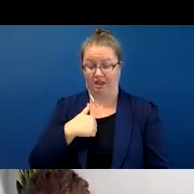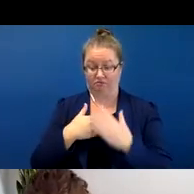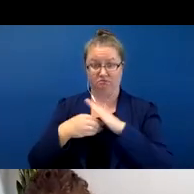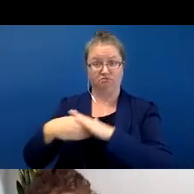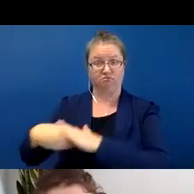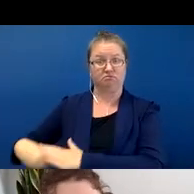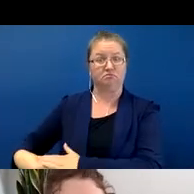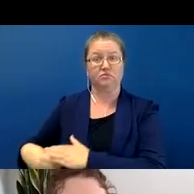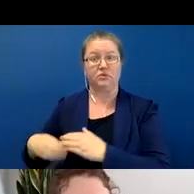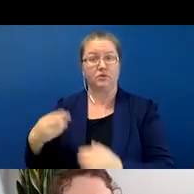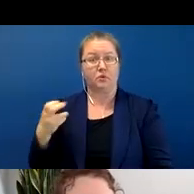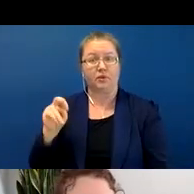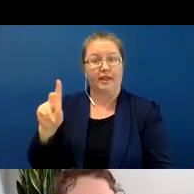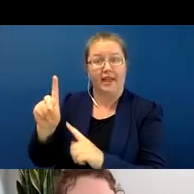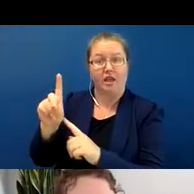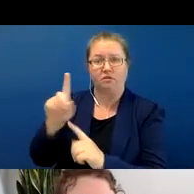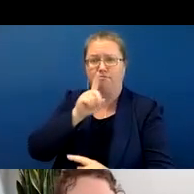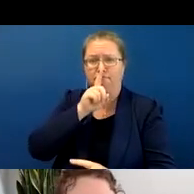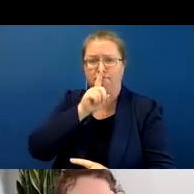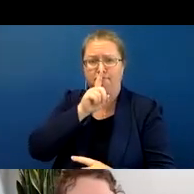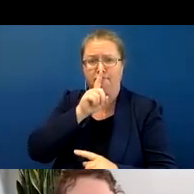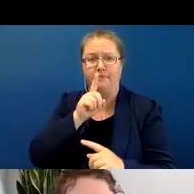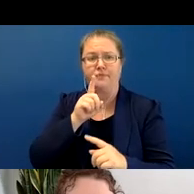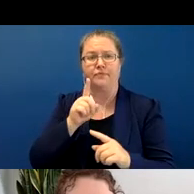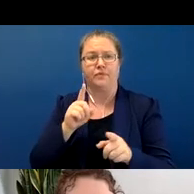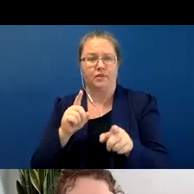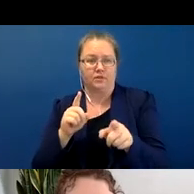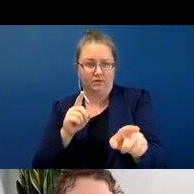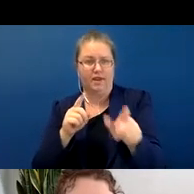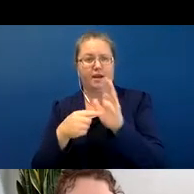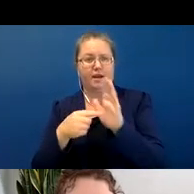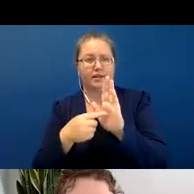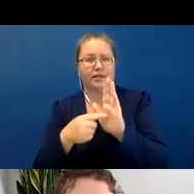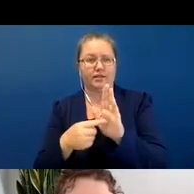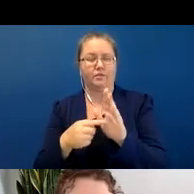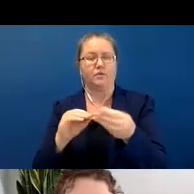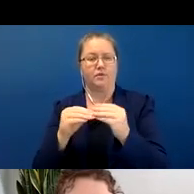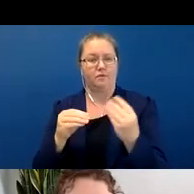there. So for instance, here, the example yish’áál - I’m carrying it. And in this